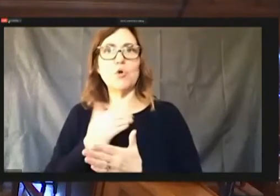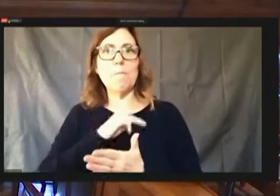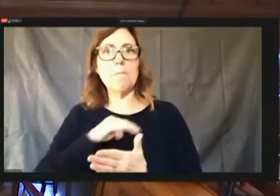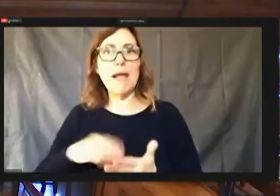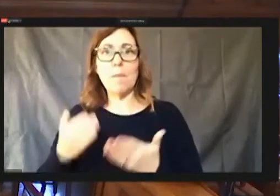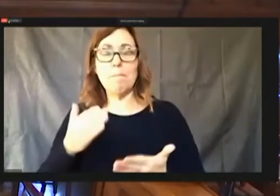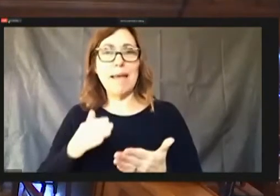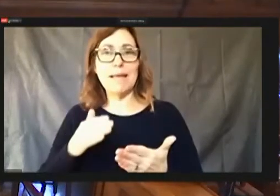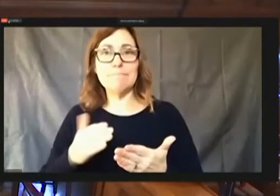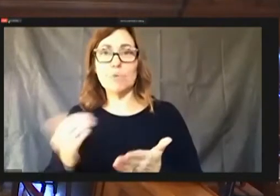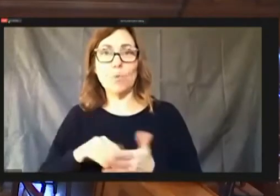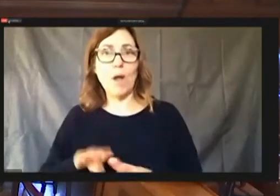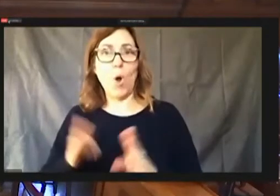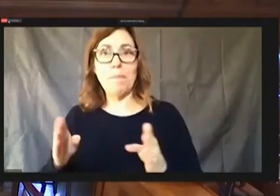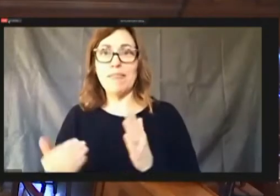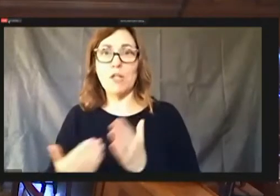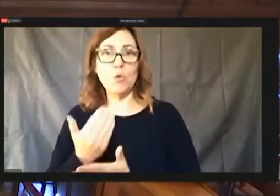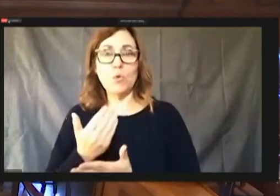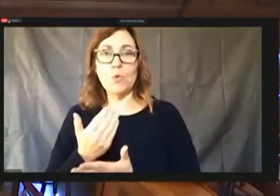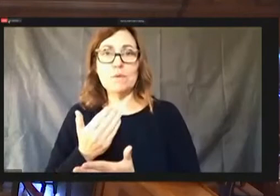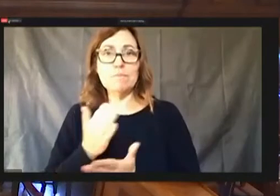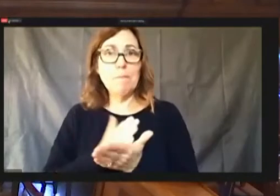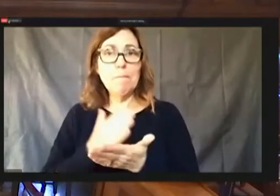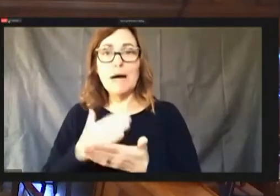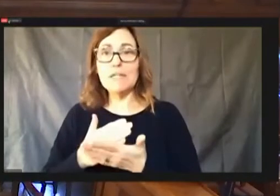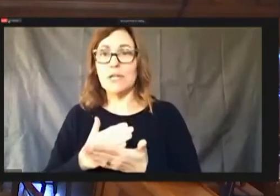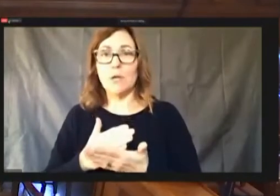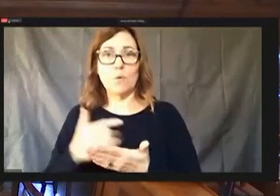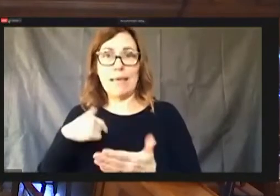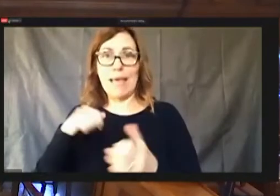can work with him on some of his priorities and some of the things he wants and doesn't want.